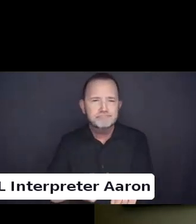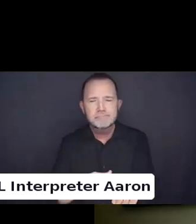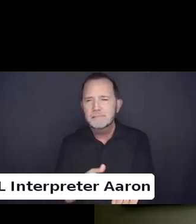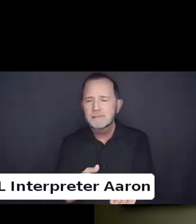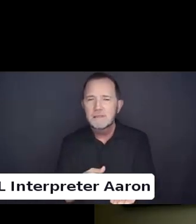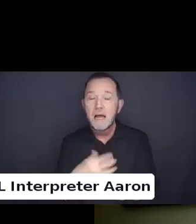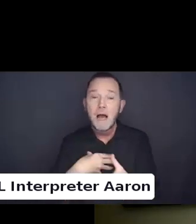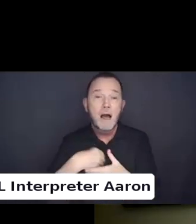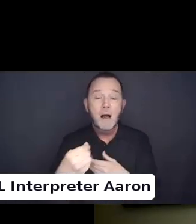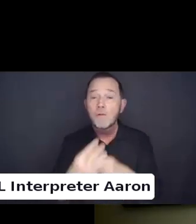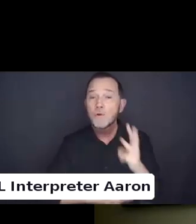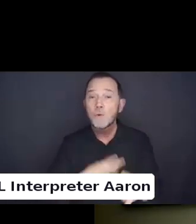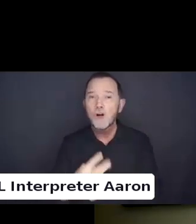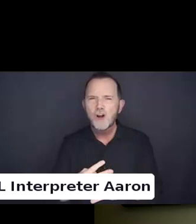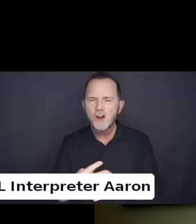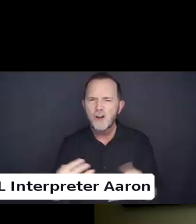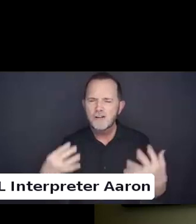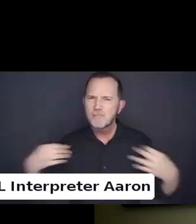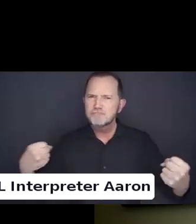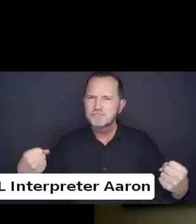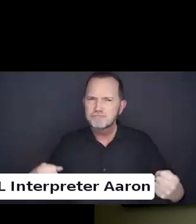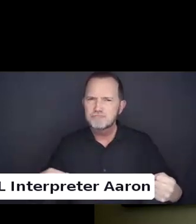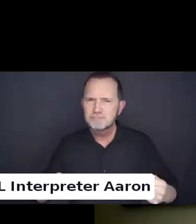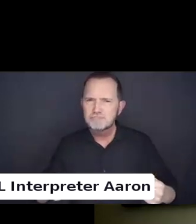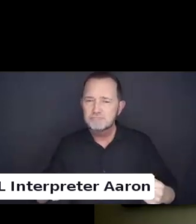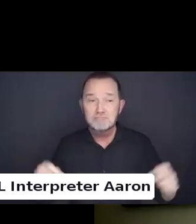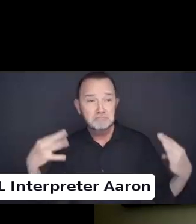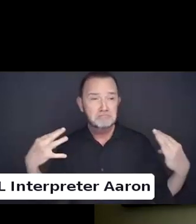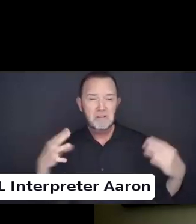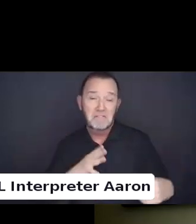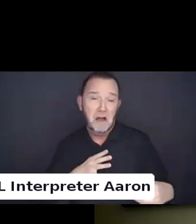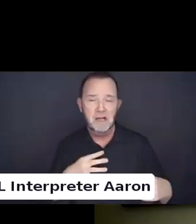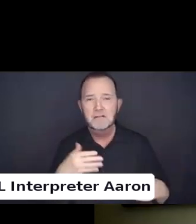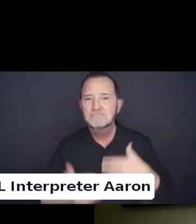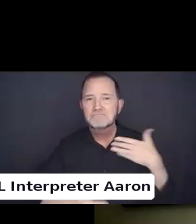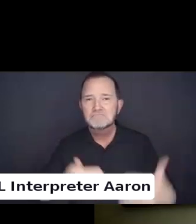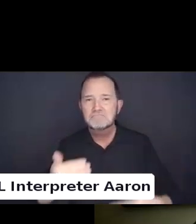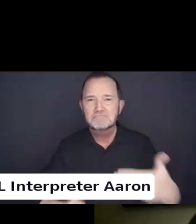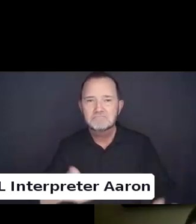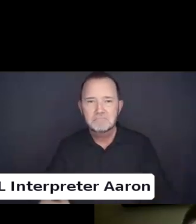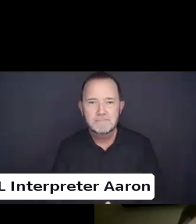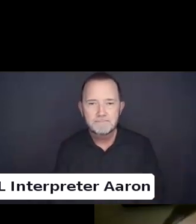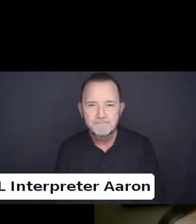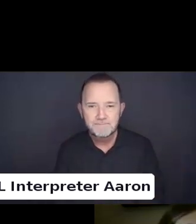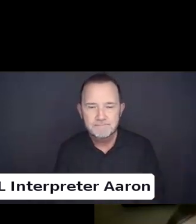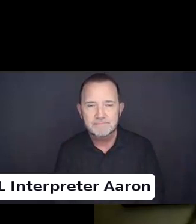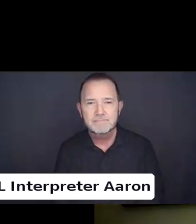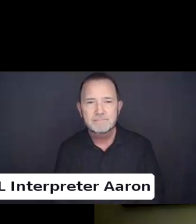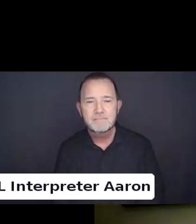A lot of the young people are coming up. And I feel. I mean this is again. Going back.